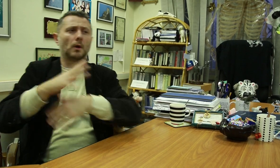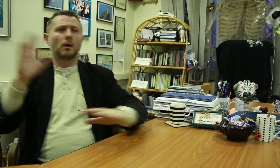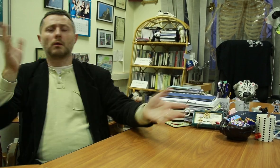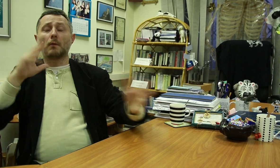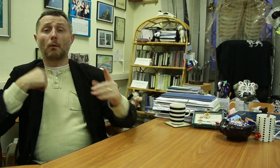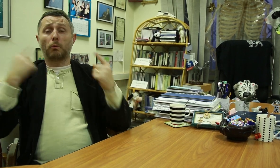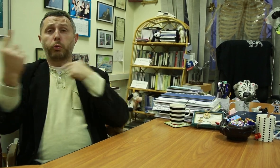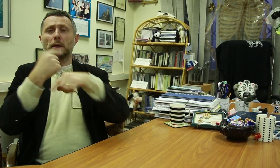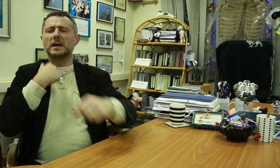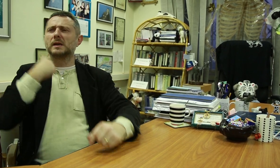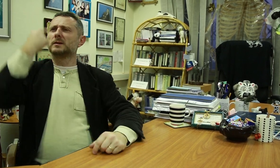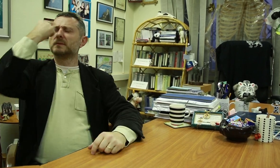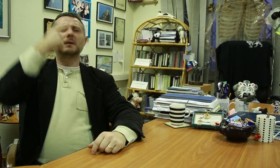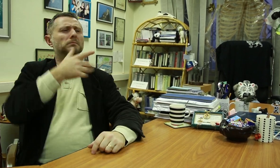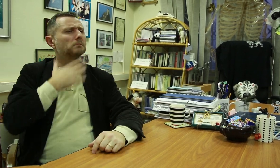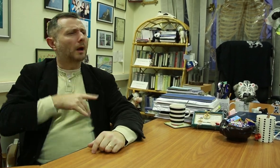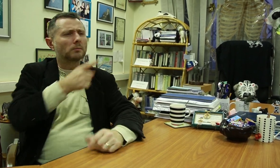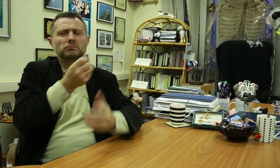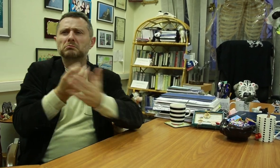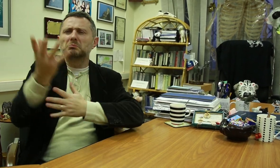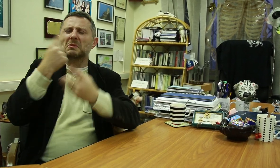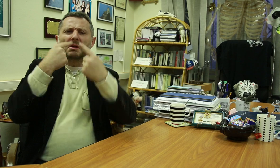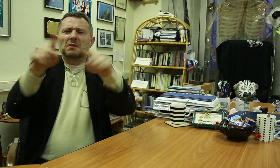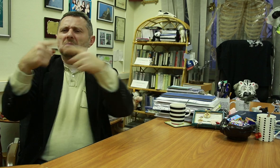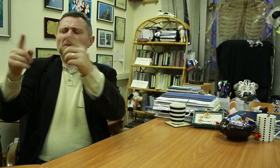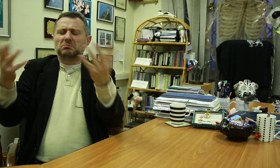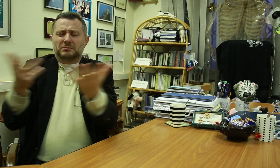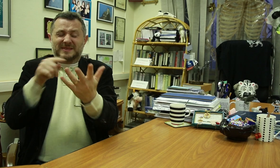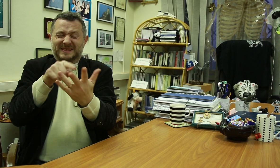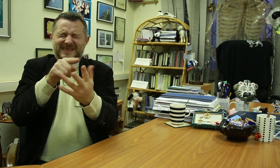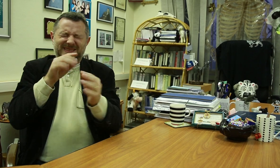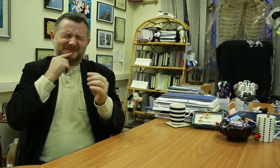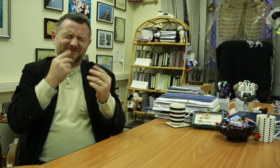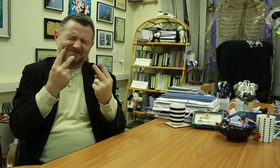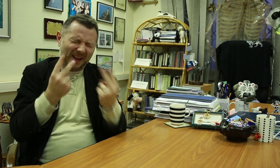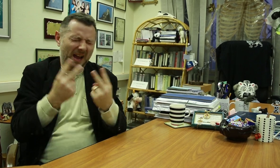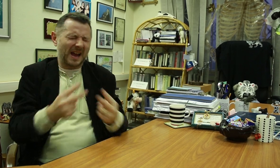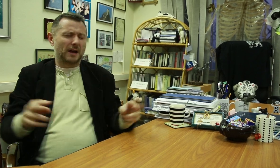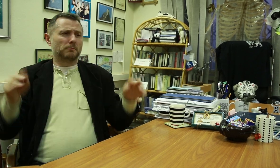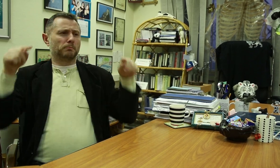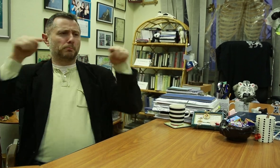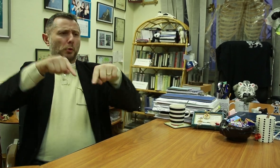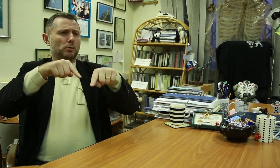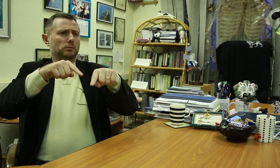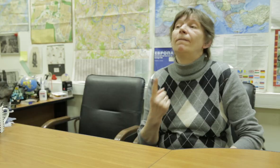over Russia. You think that there are no university programs for the Deaf in Russia? No,